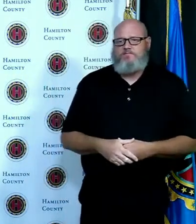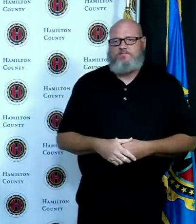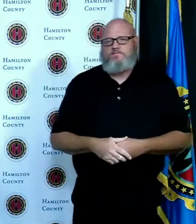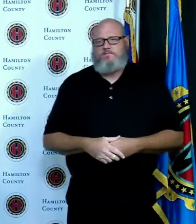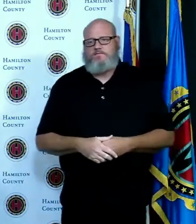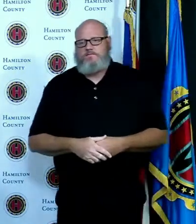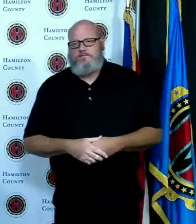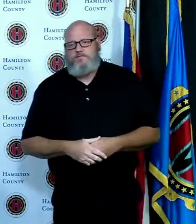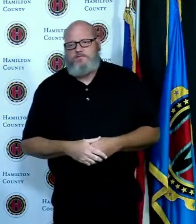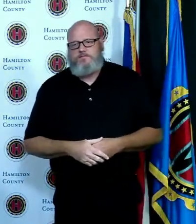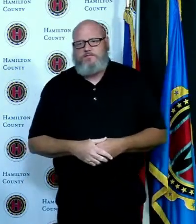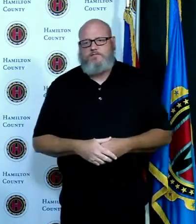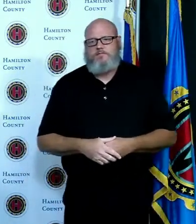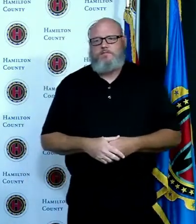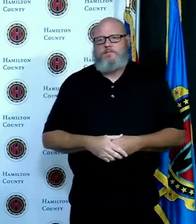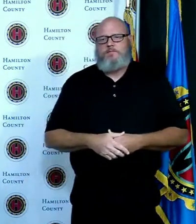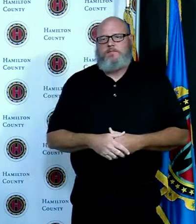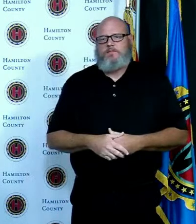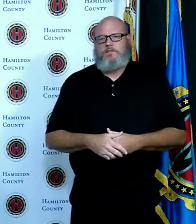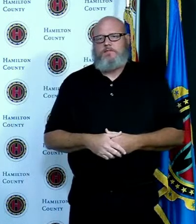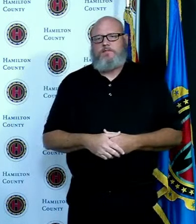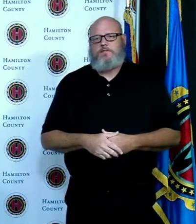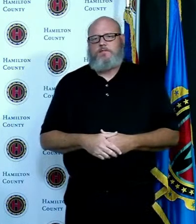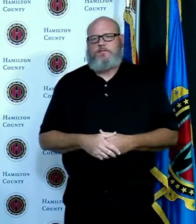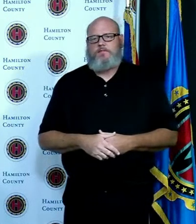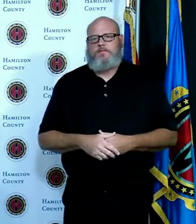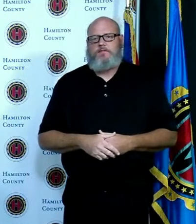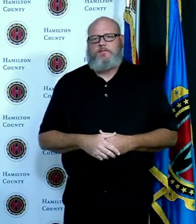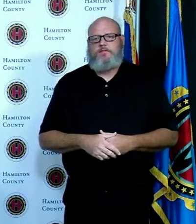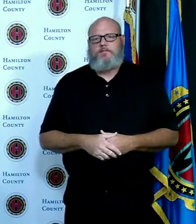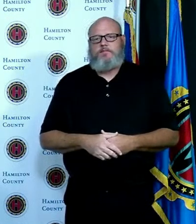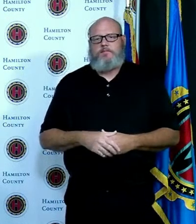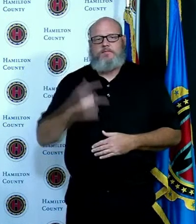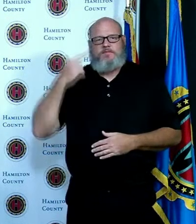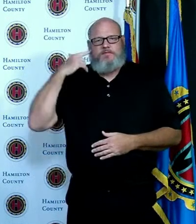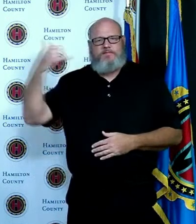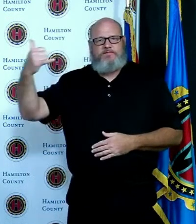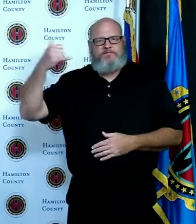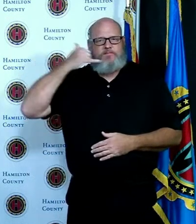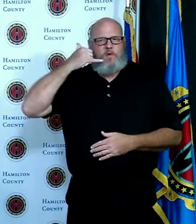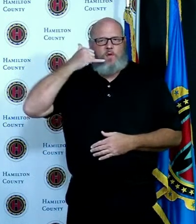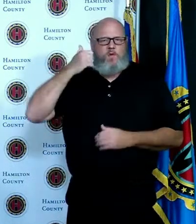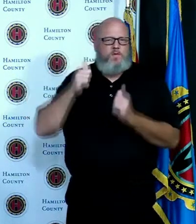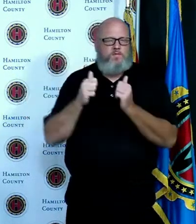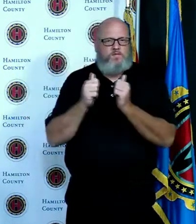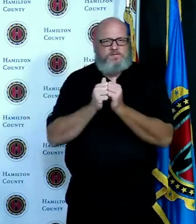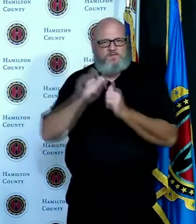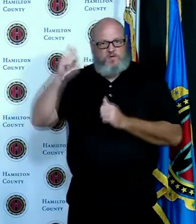so I just got off the phone with the Governor as did Greg Kesterman we'll get to that in a second